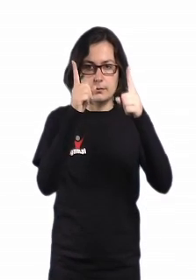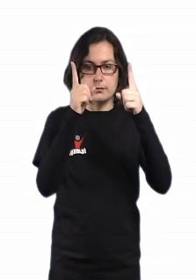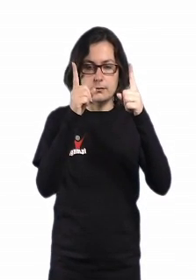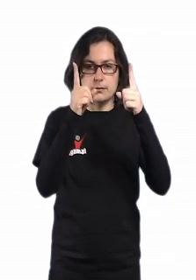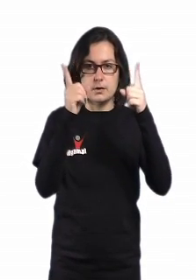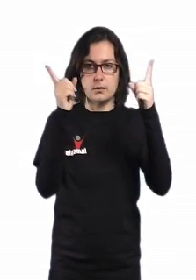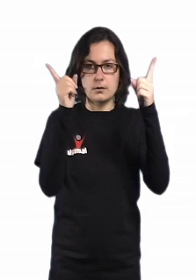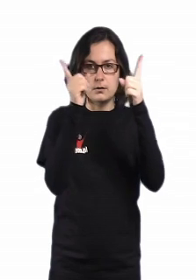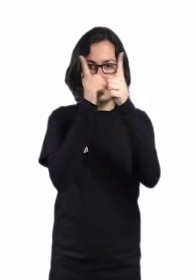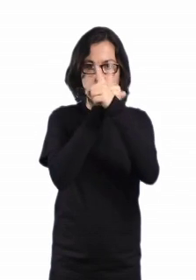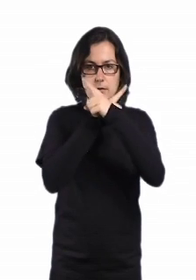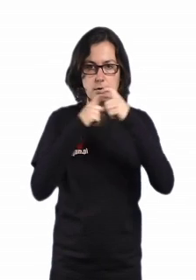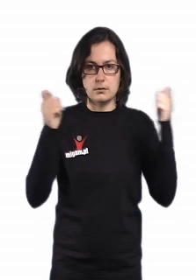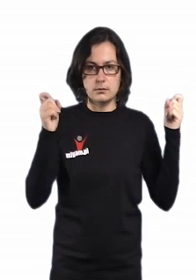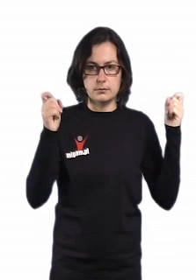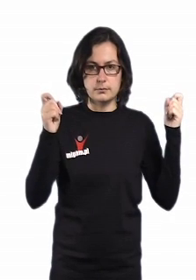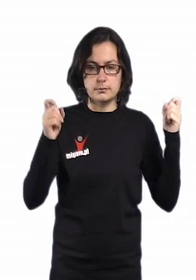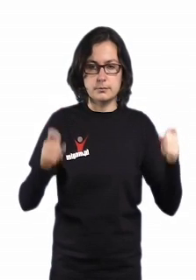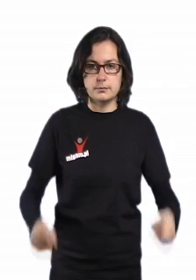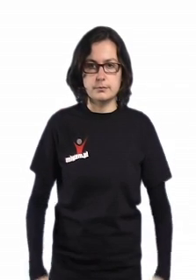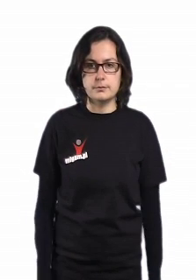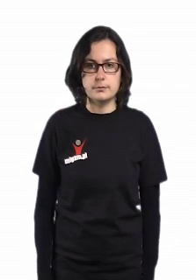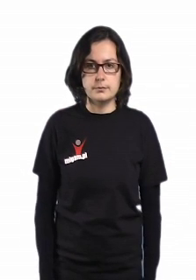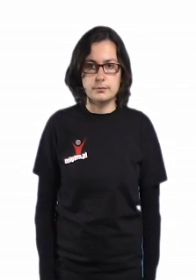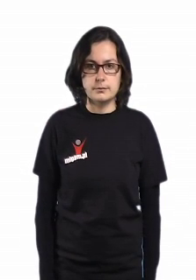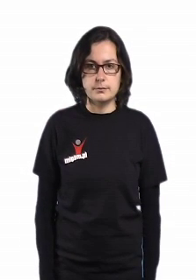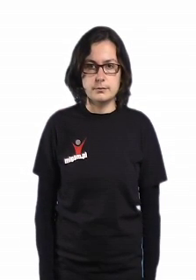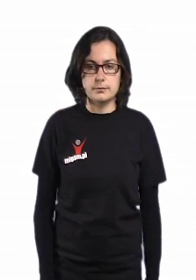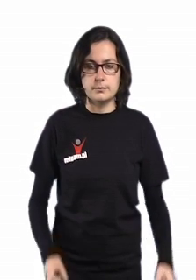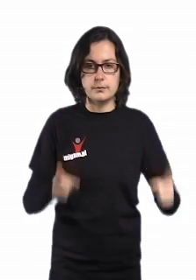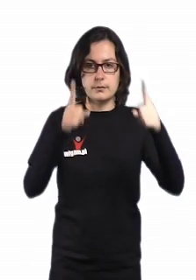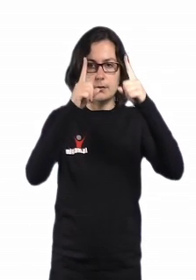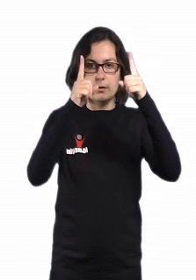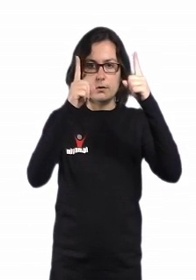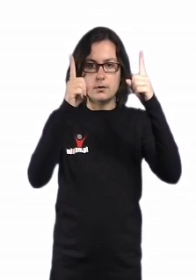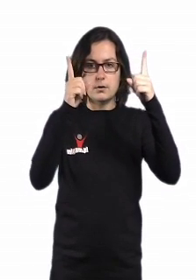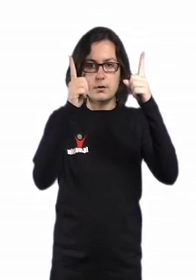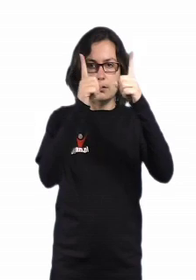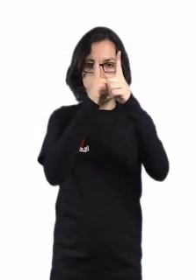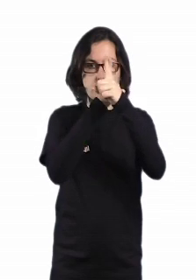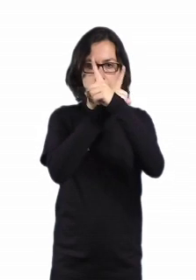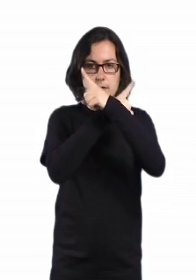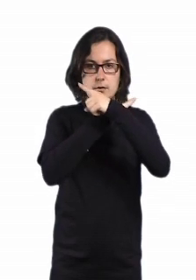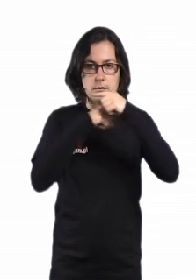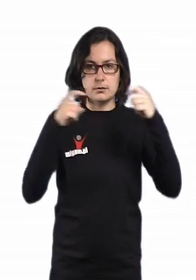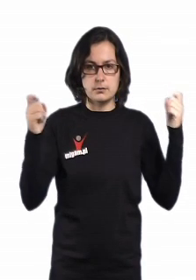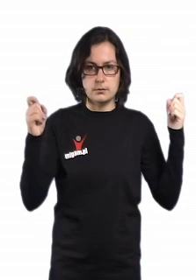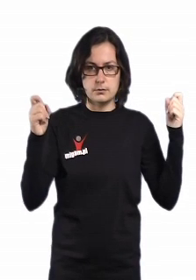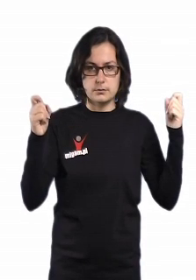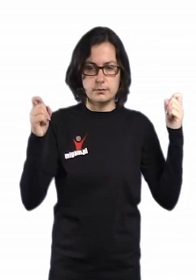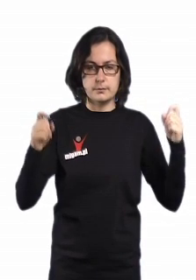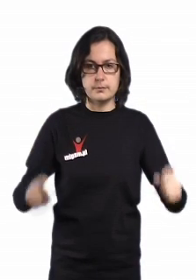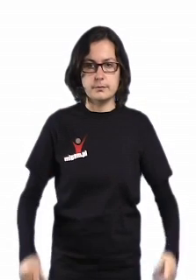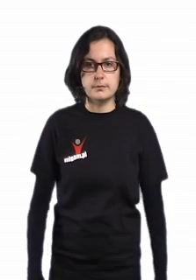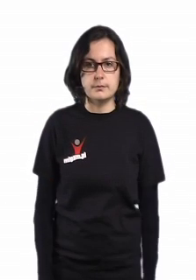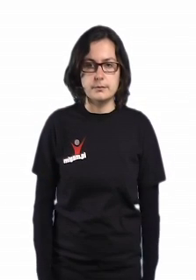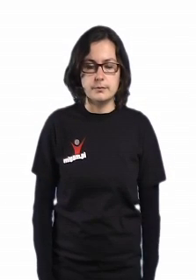UGLY